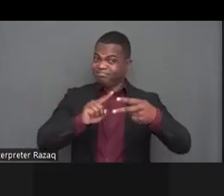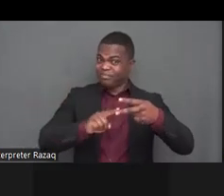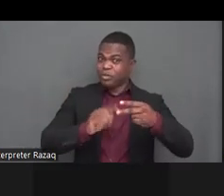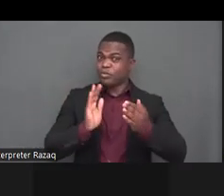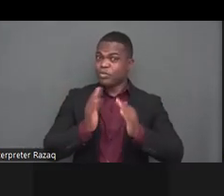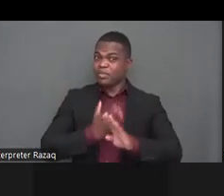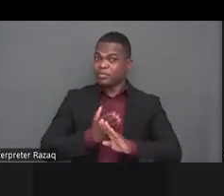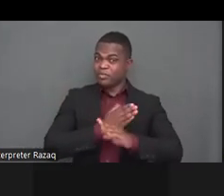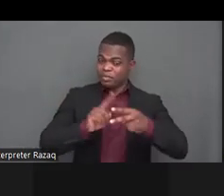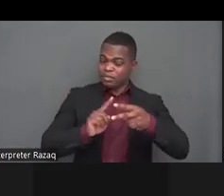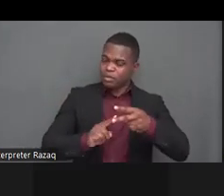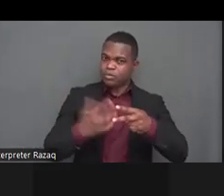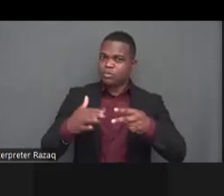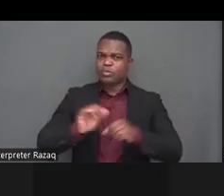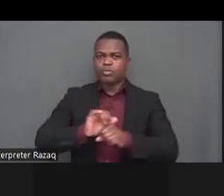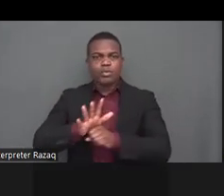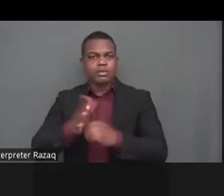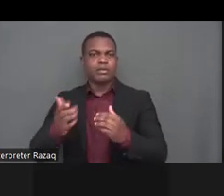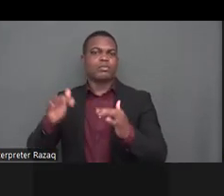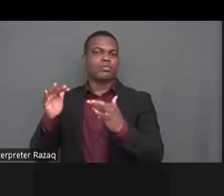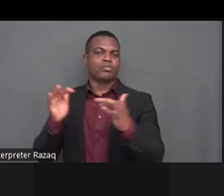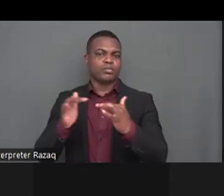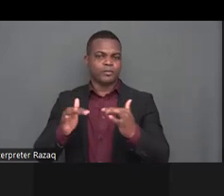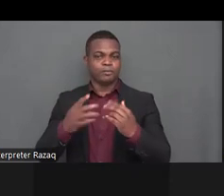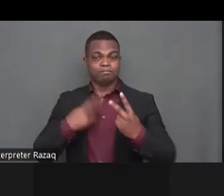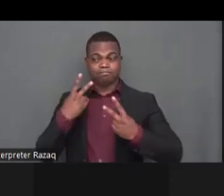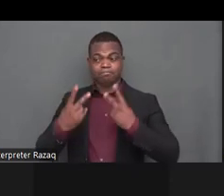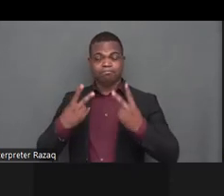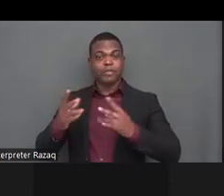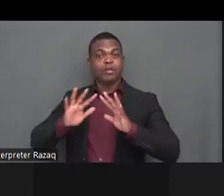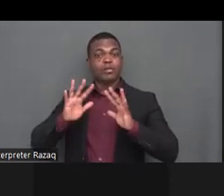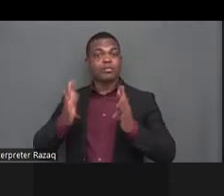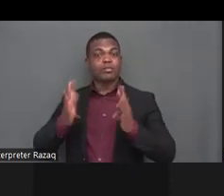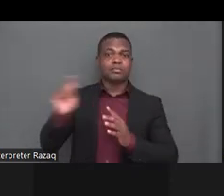commitments and the investment in disability so here we are once again to strongly